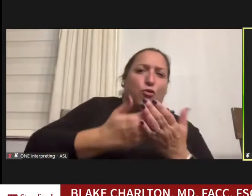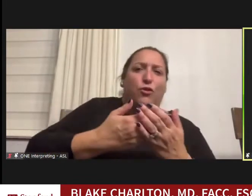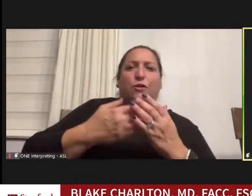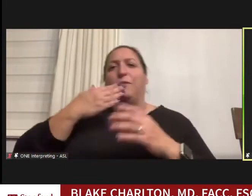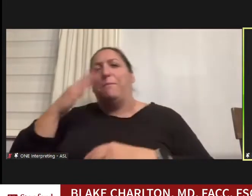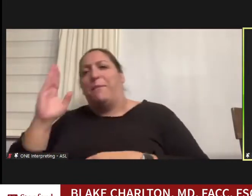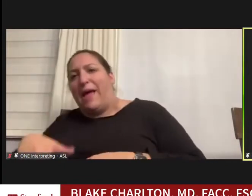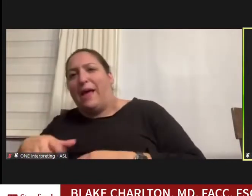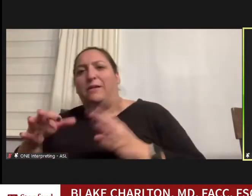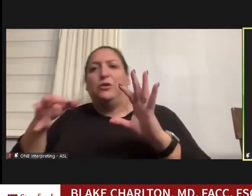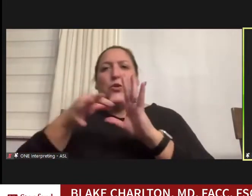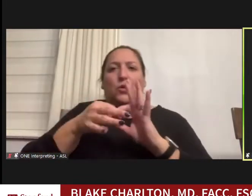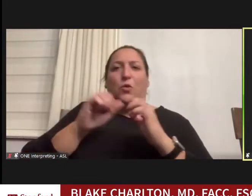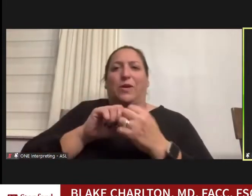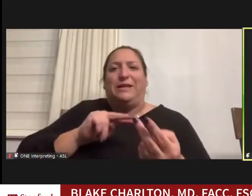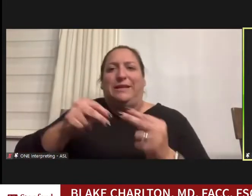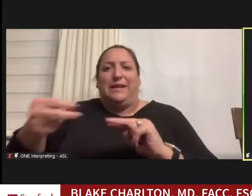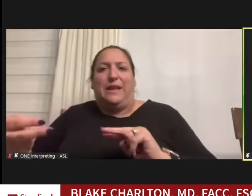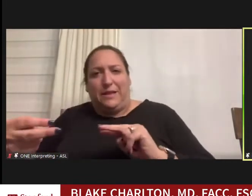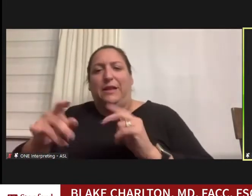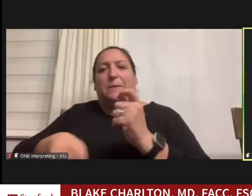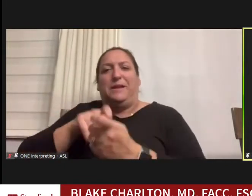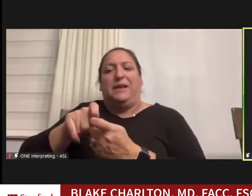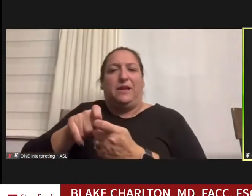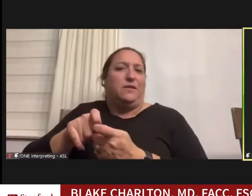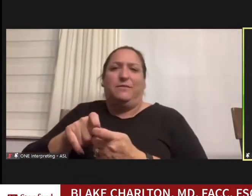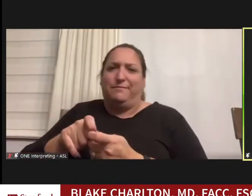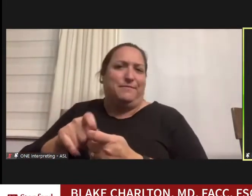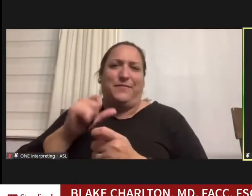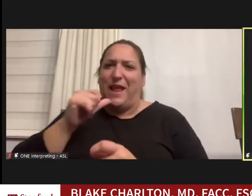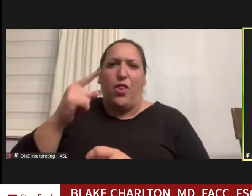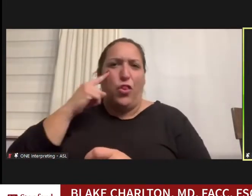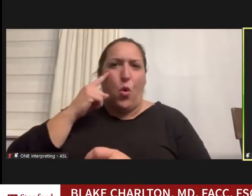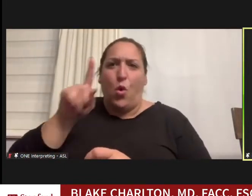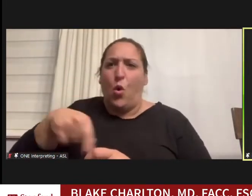with dyslexia, and in particular it shouldn't be thought of solely as a negative thinker,